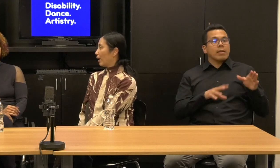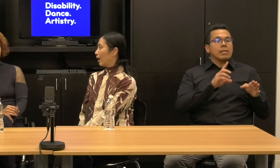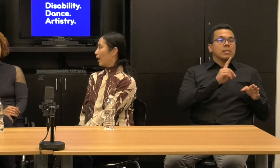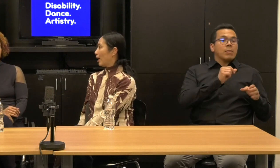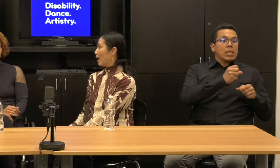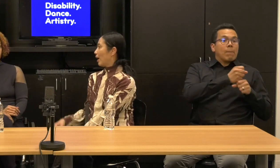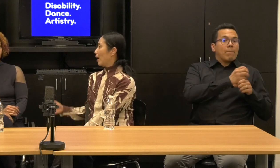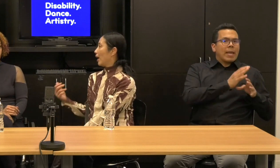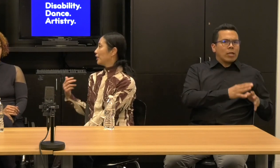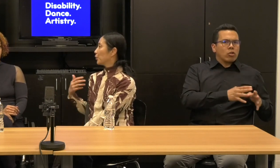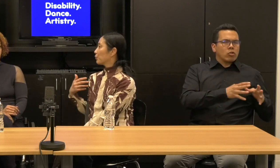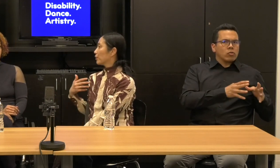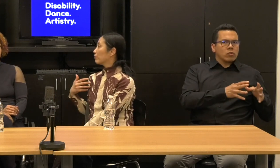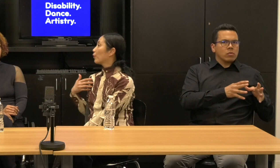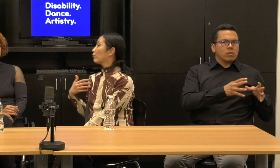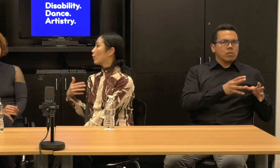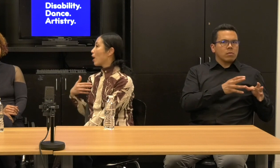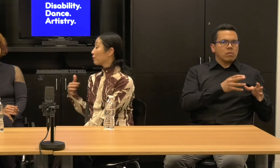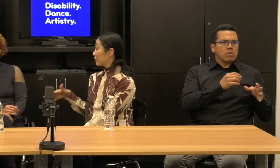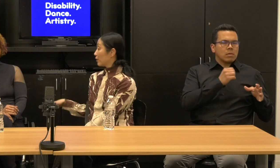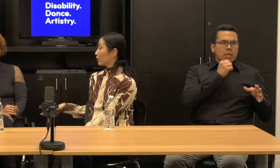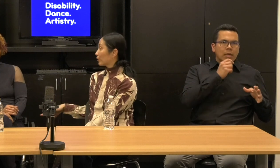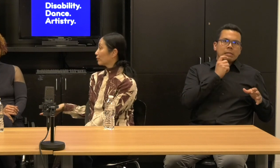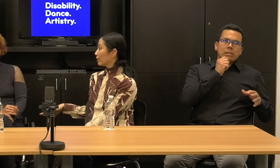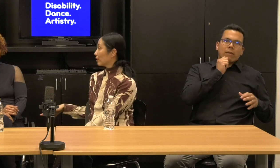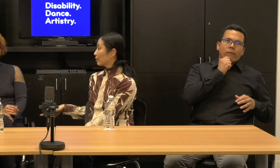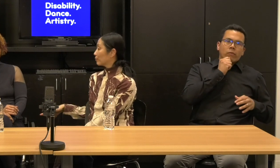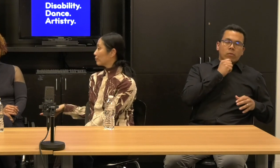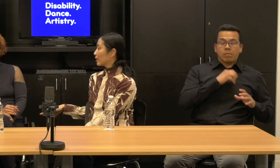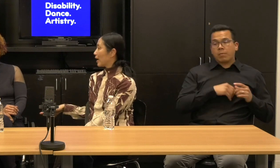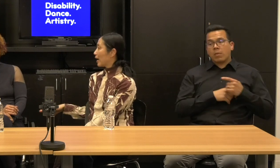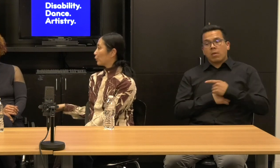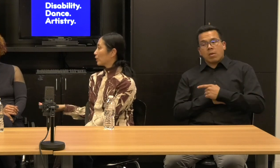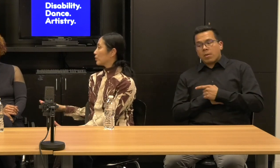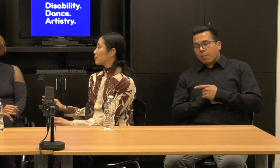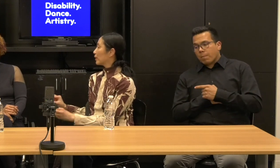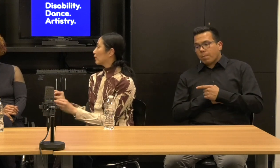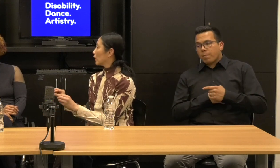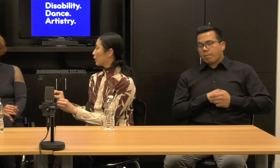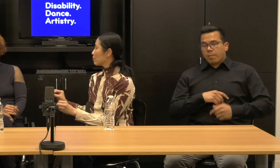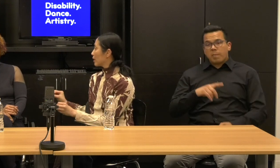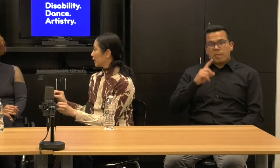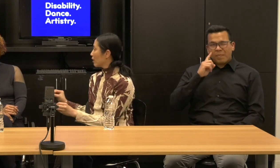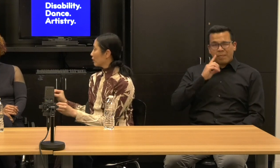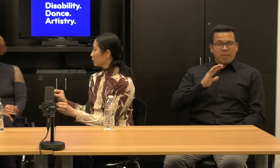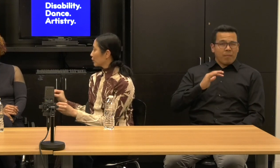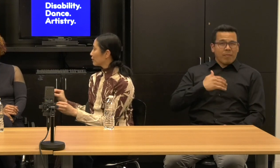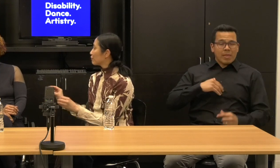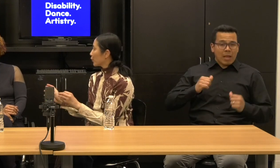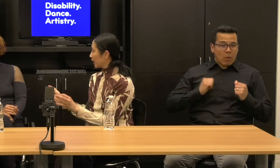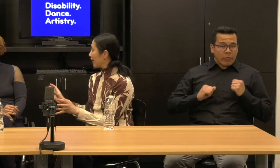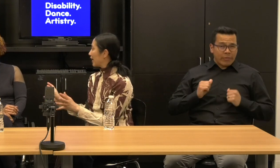Janet: I don't, for theater, I don't think we spent a lot of money on converting anything.